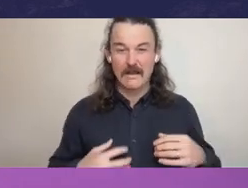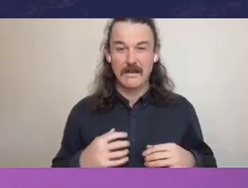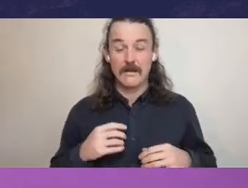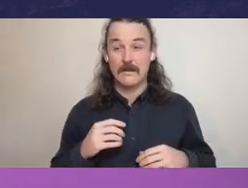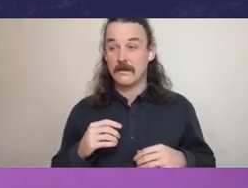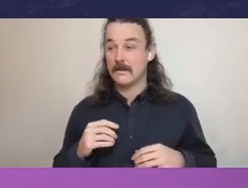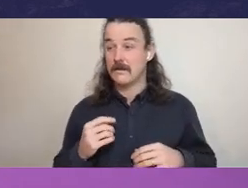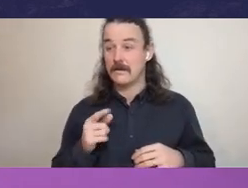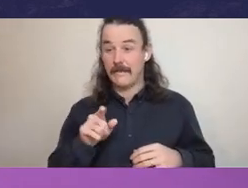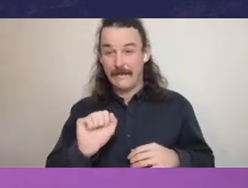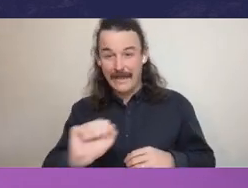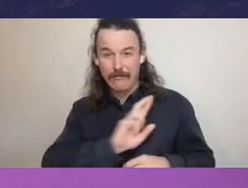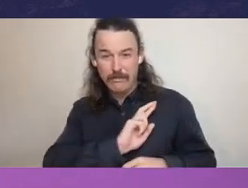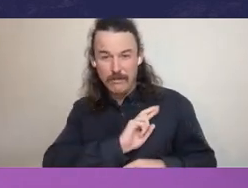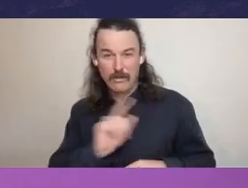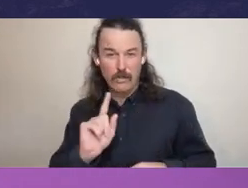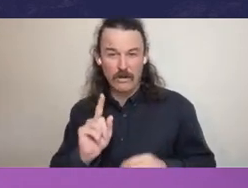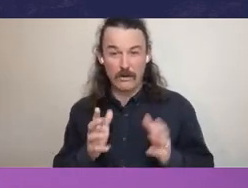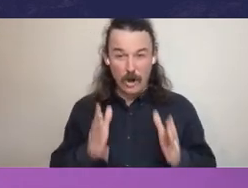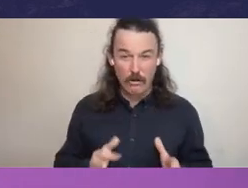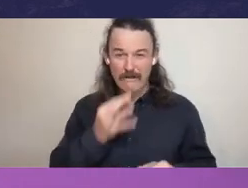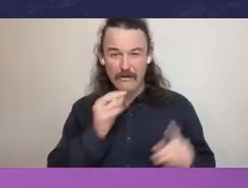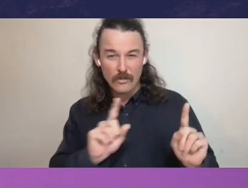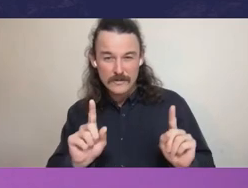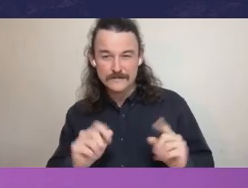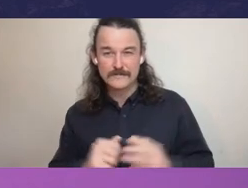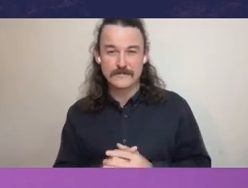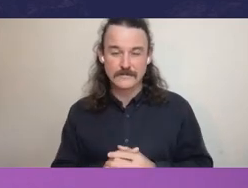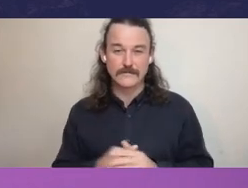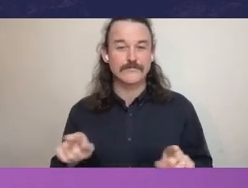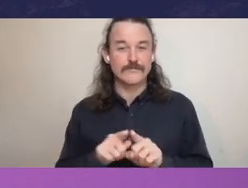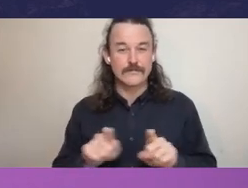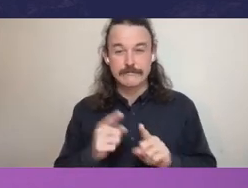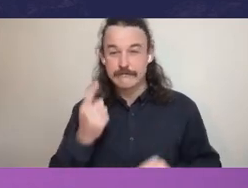And finally, we look at the decreased role which the public service